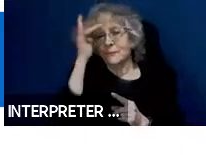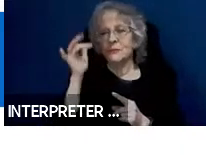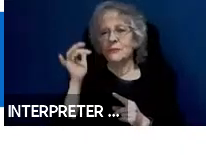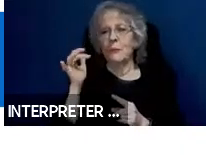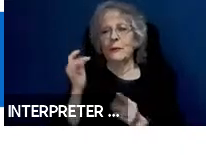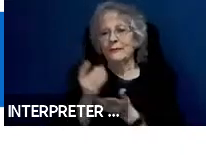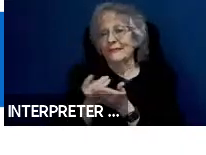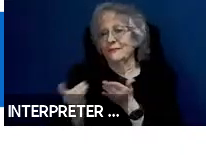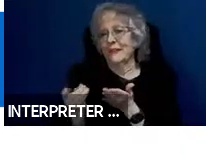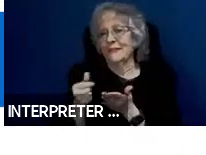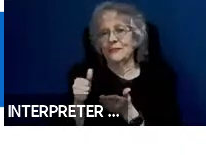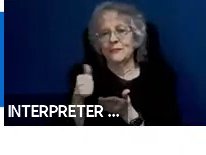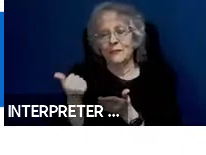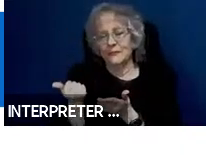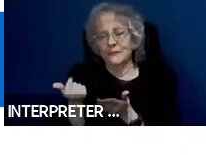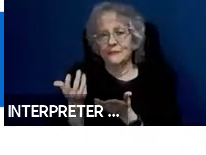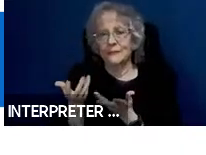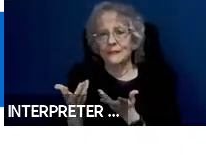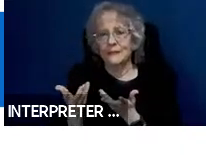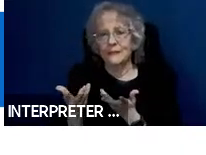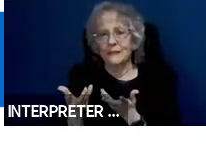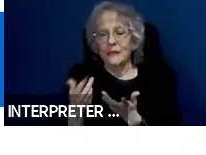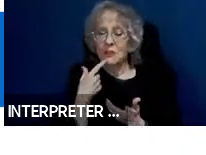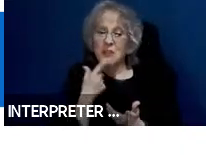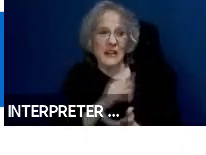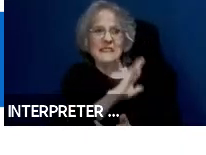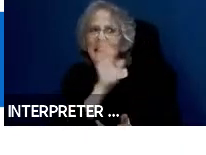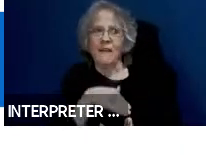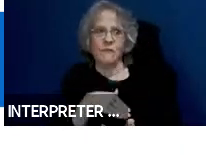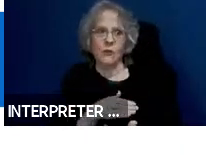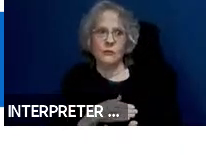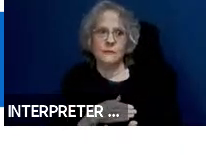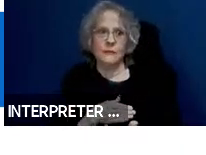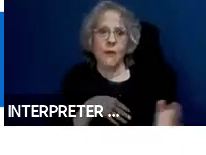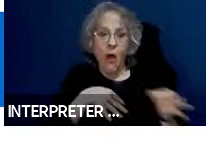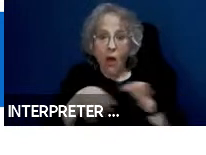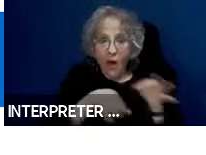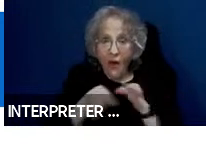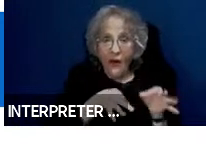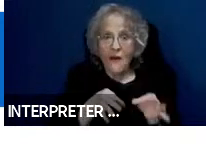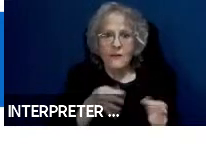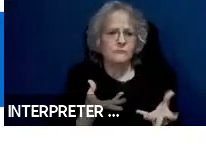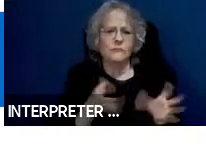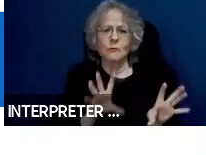you can save it that you never want it to do that and when you get in it doesn't. So you default to